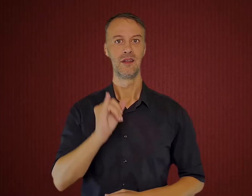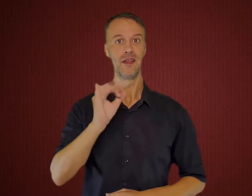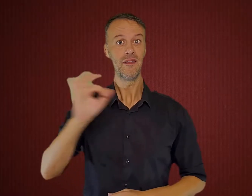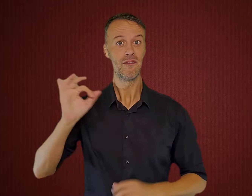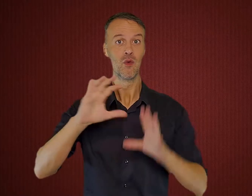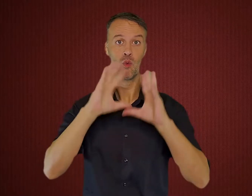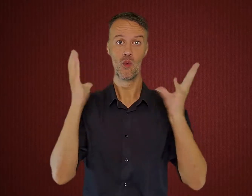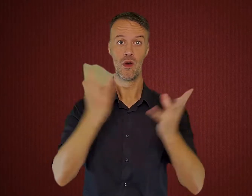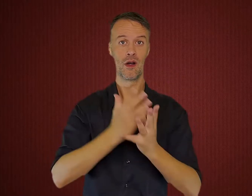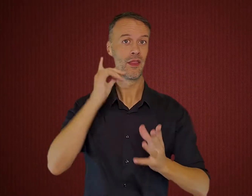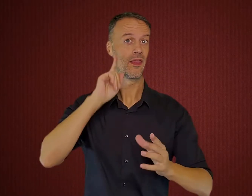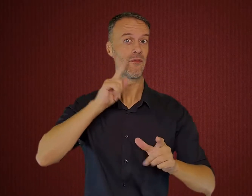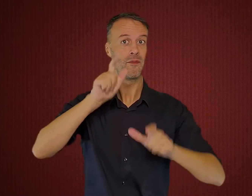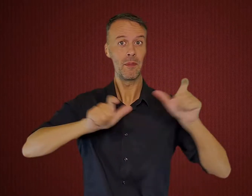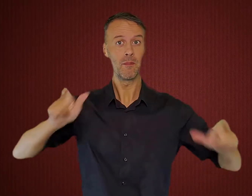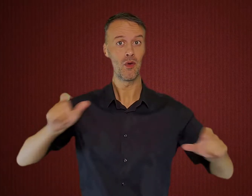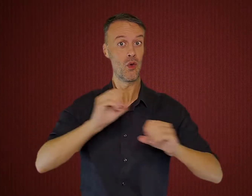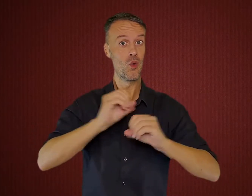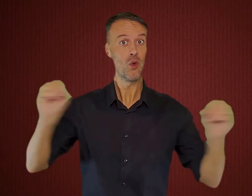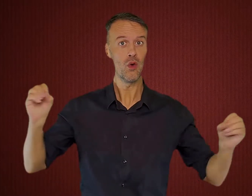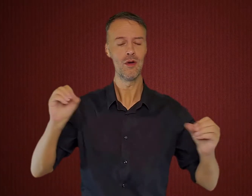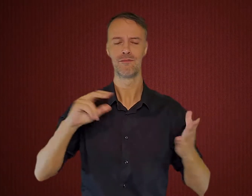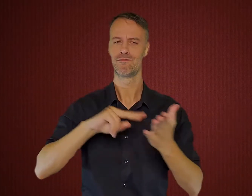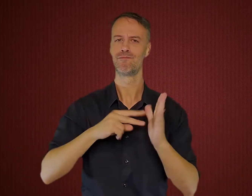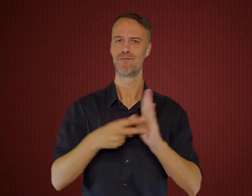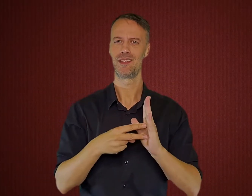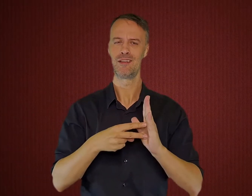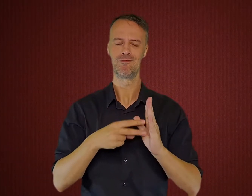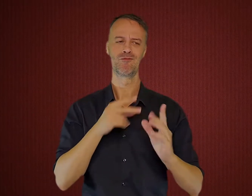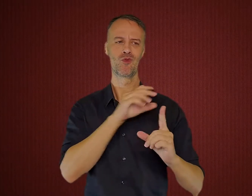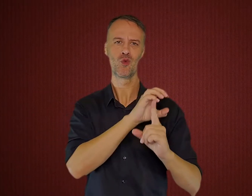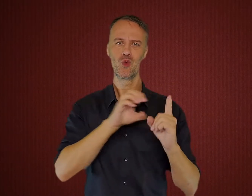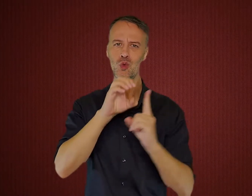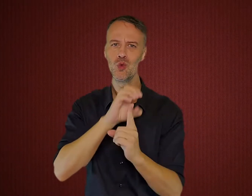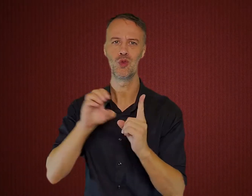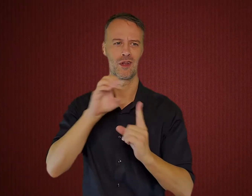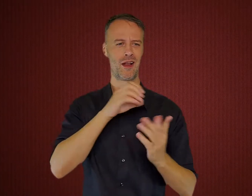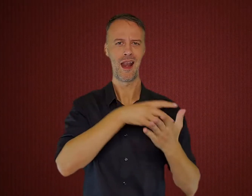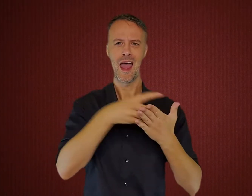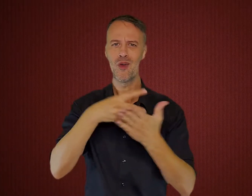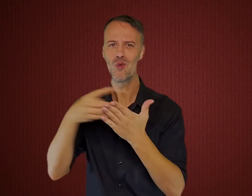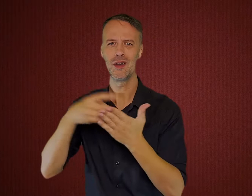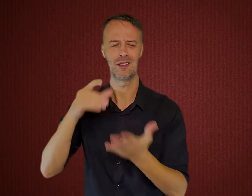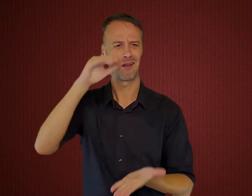A world without deaf people would be a more culturally and linguistically poorer world.